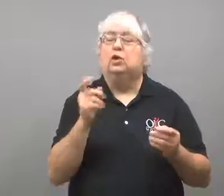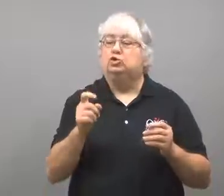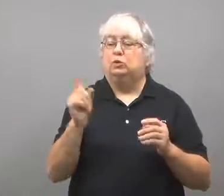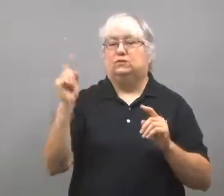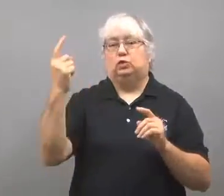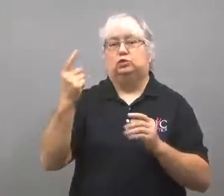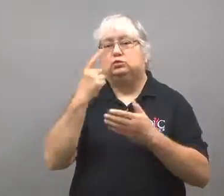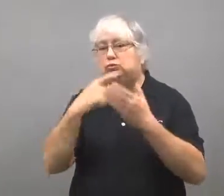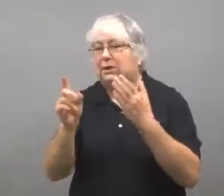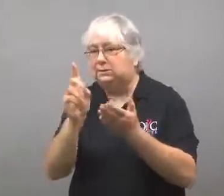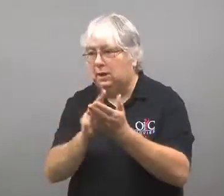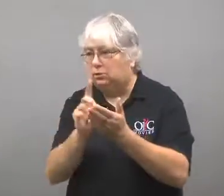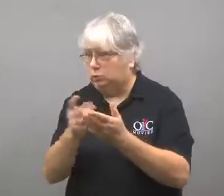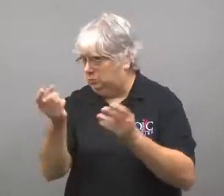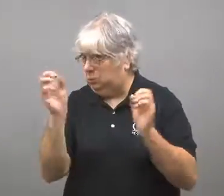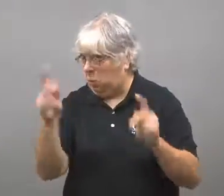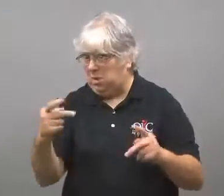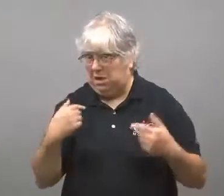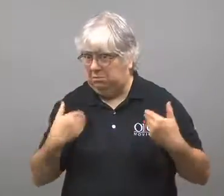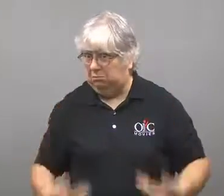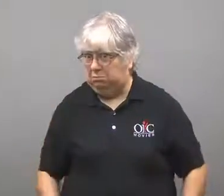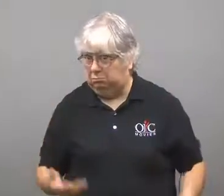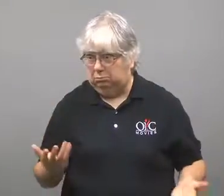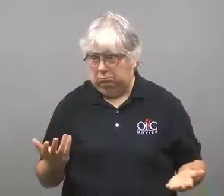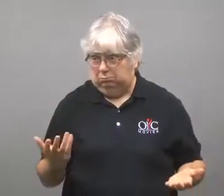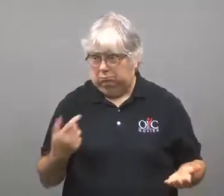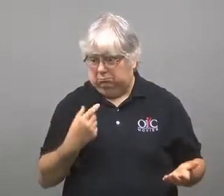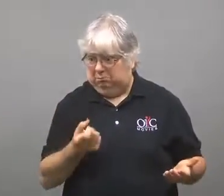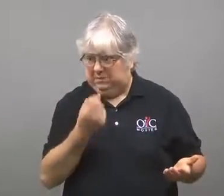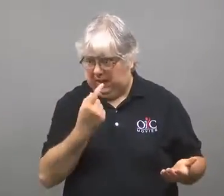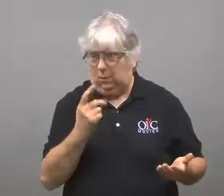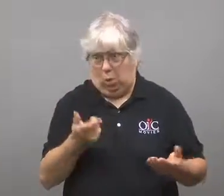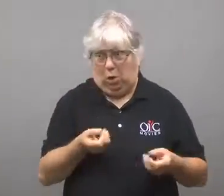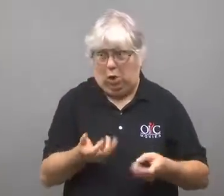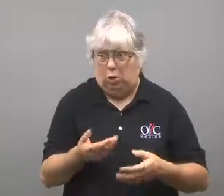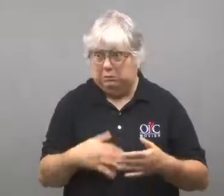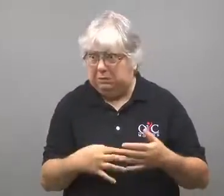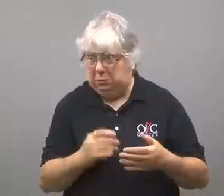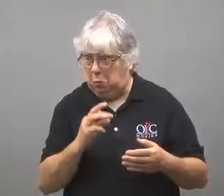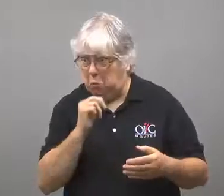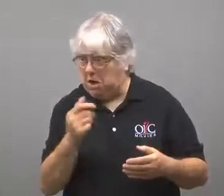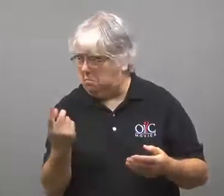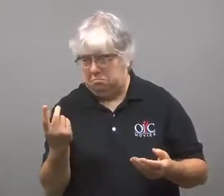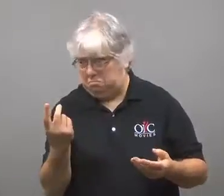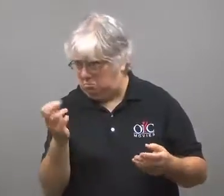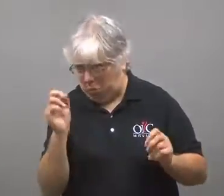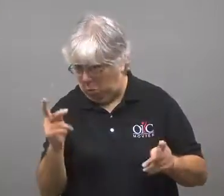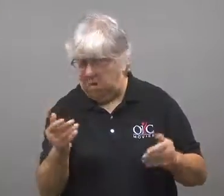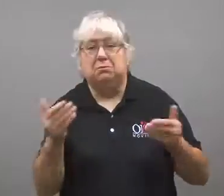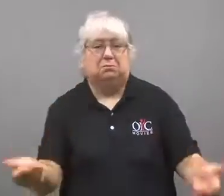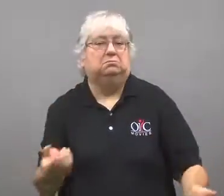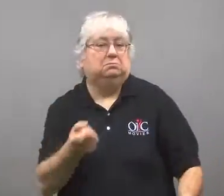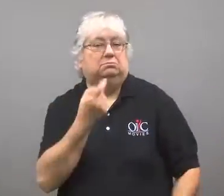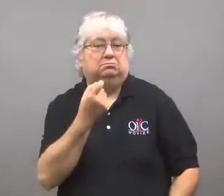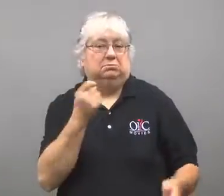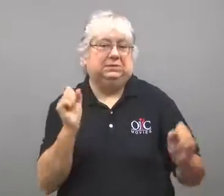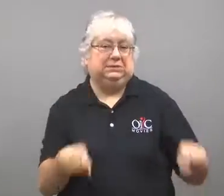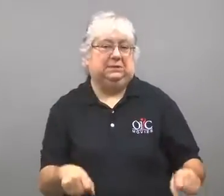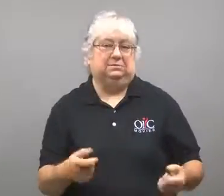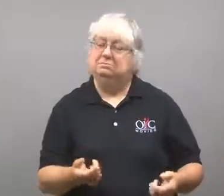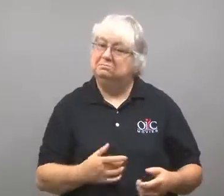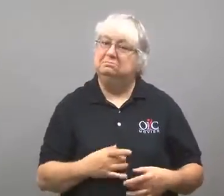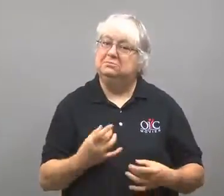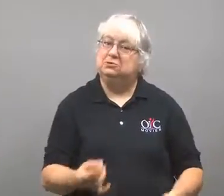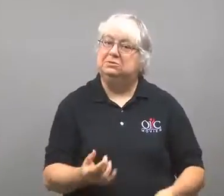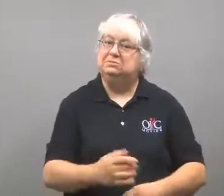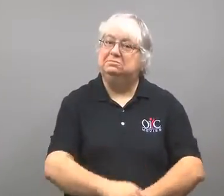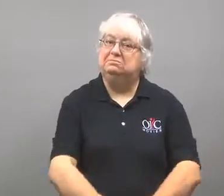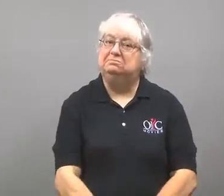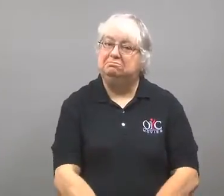check with your doctor first to make sure your risk of bleeding is low.